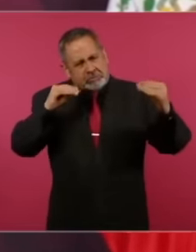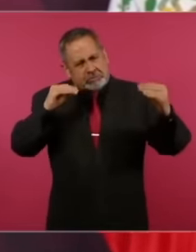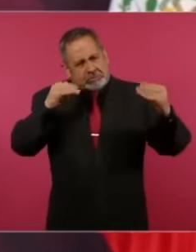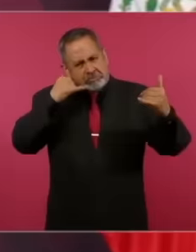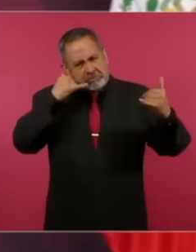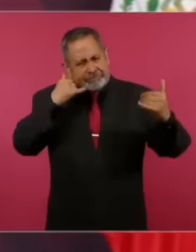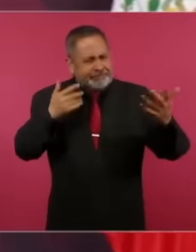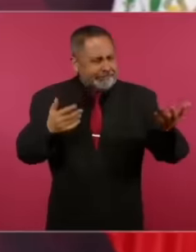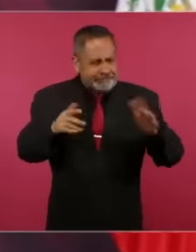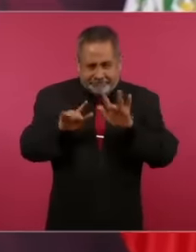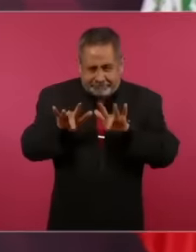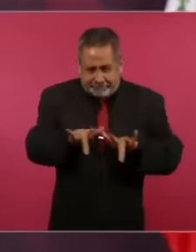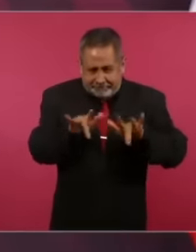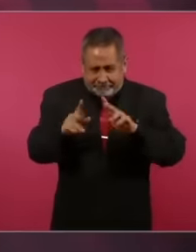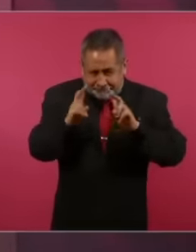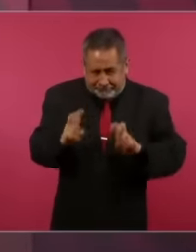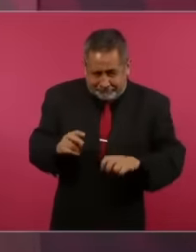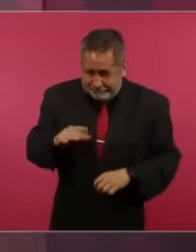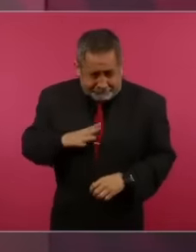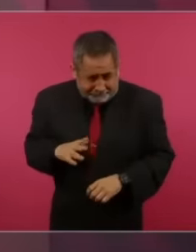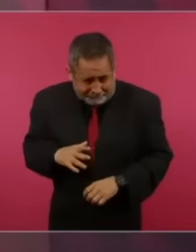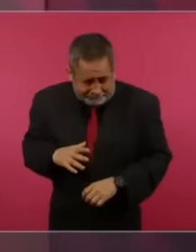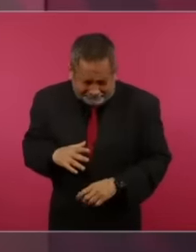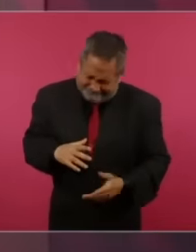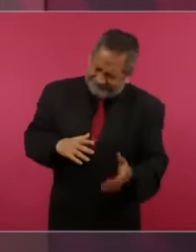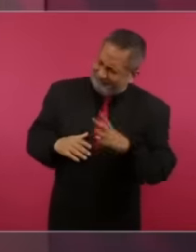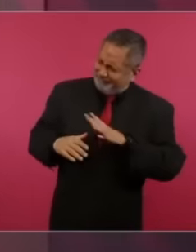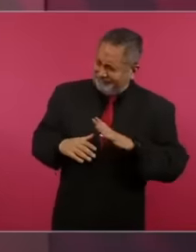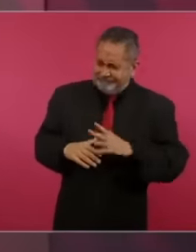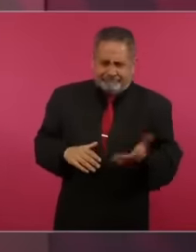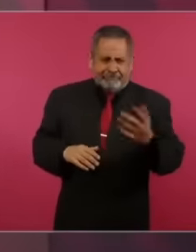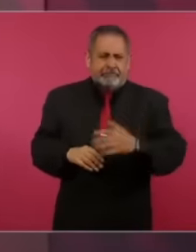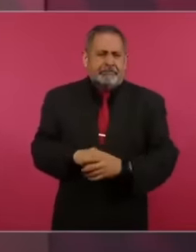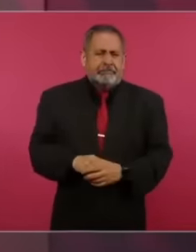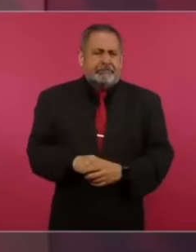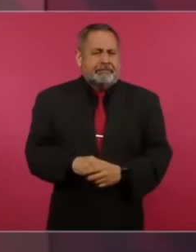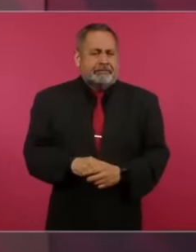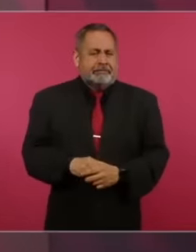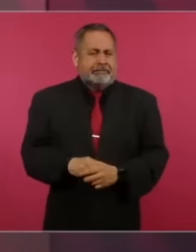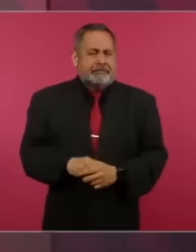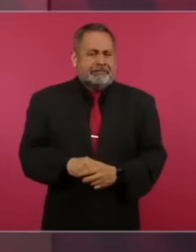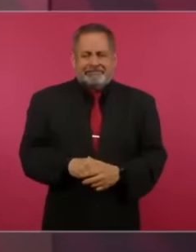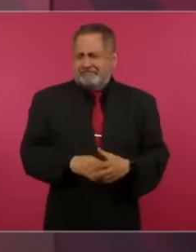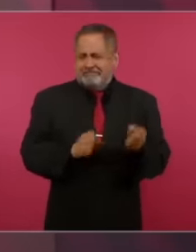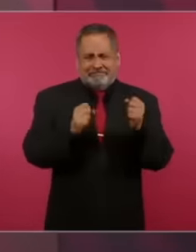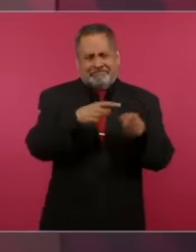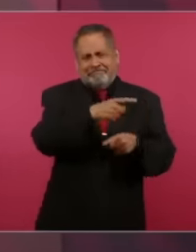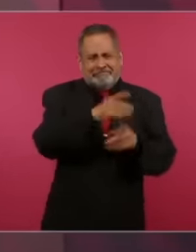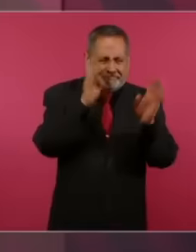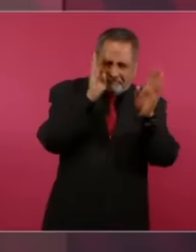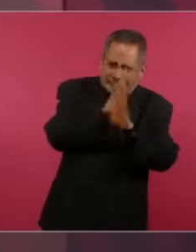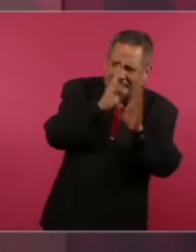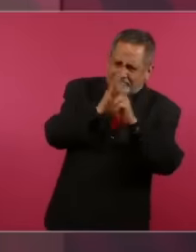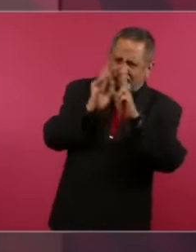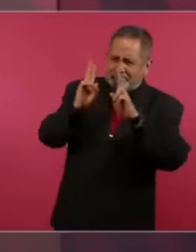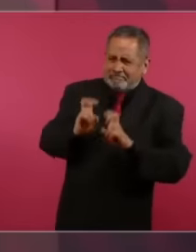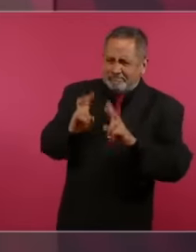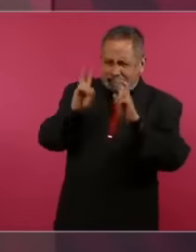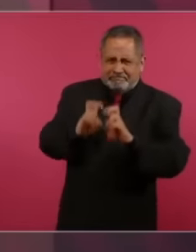they don't record if what they are are the swallows on the